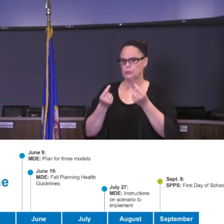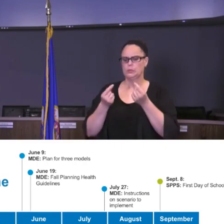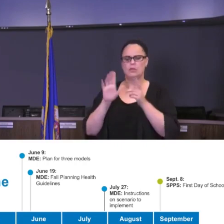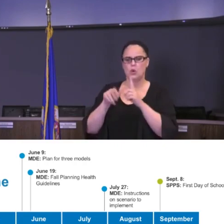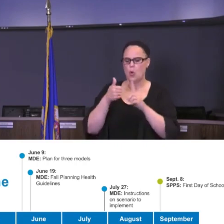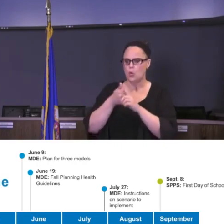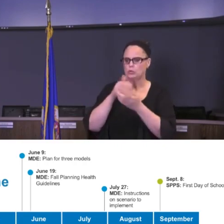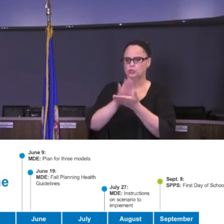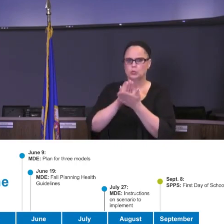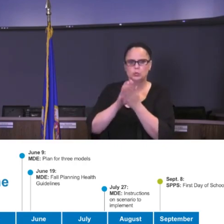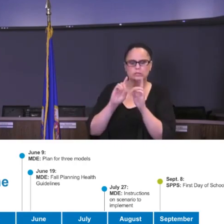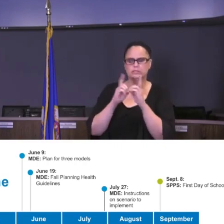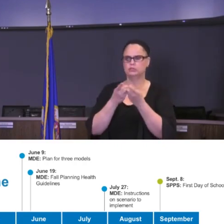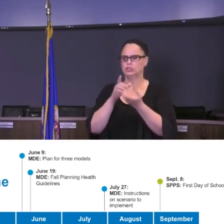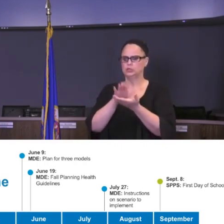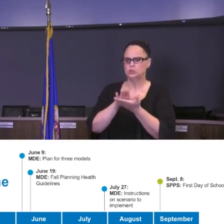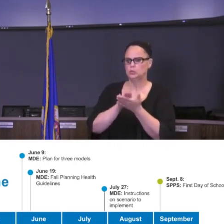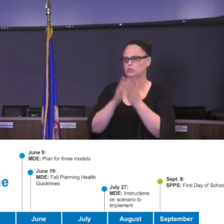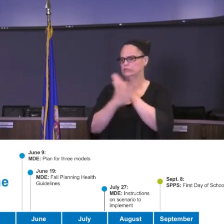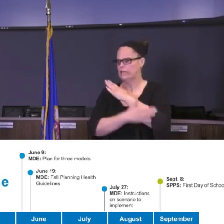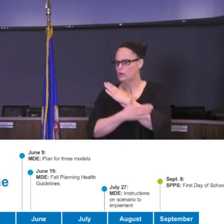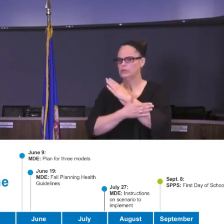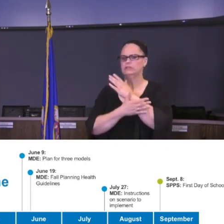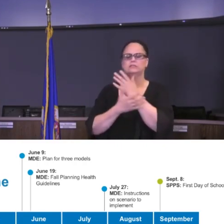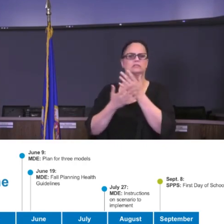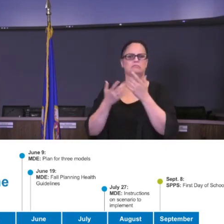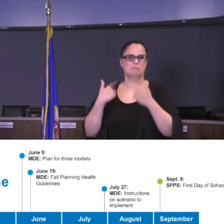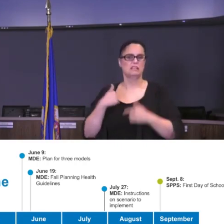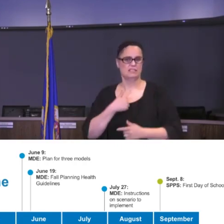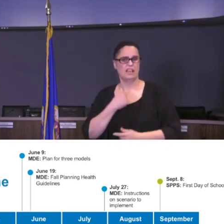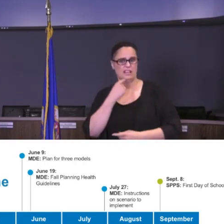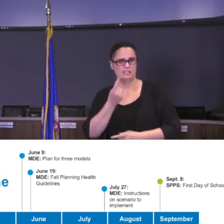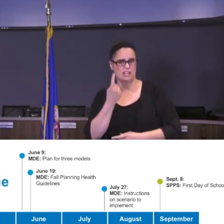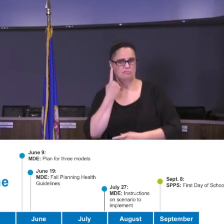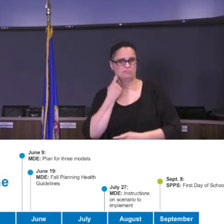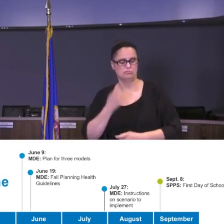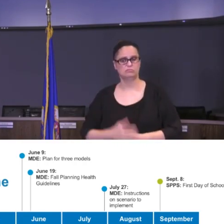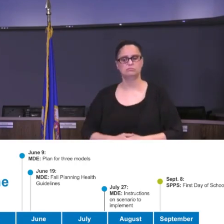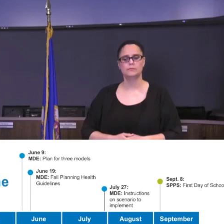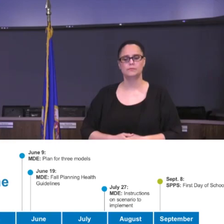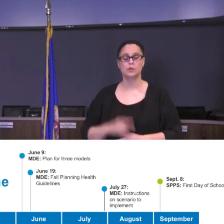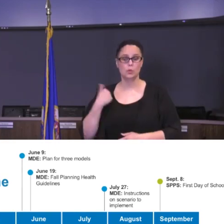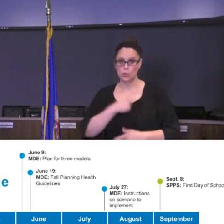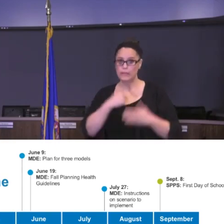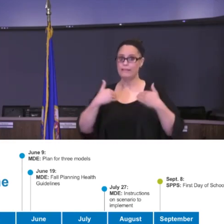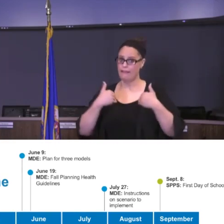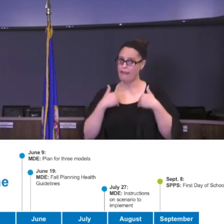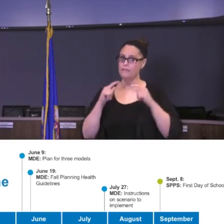school districts, their schools for that matter, as I shared with you earlier. We have a team that's working on this